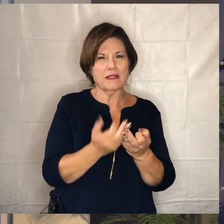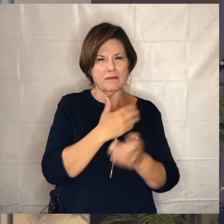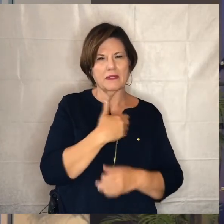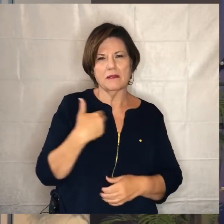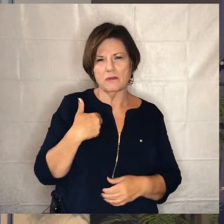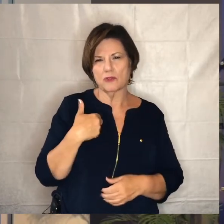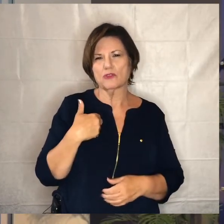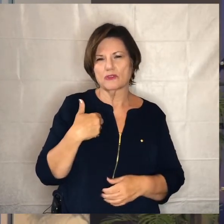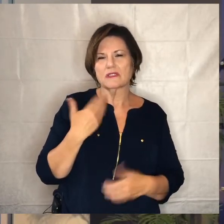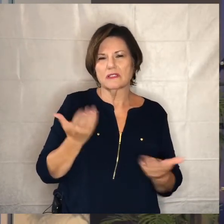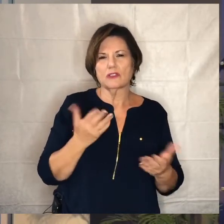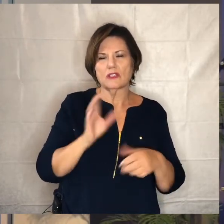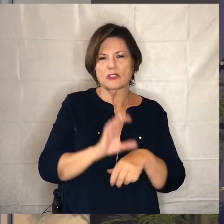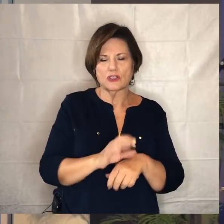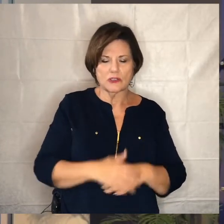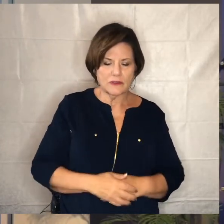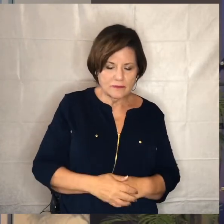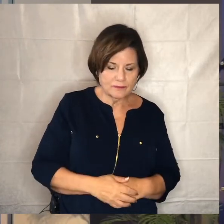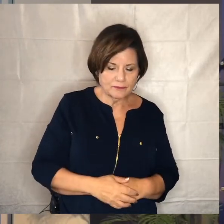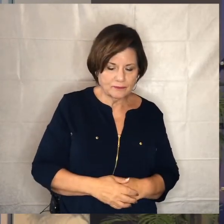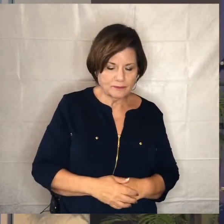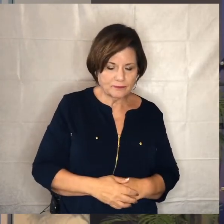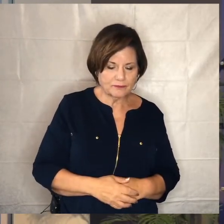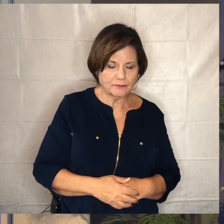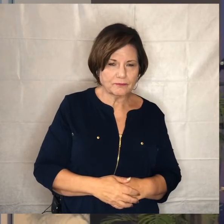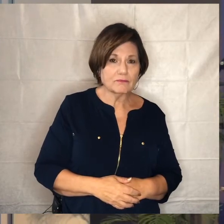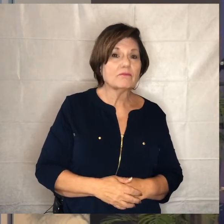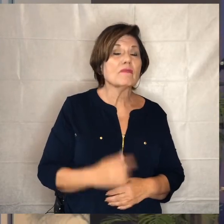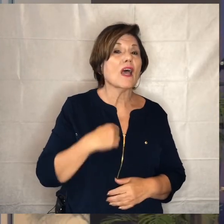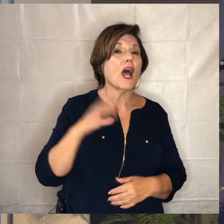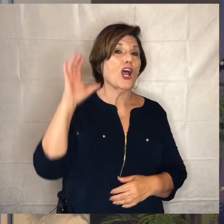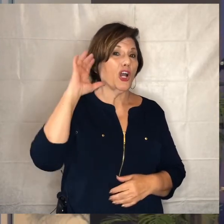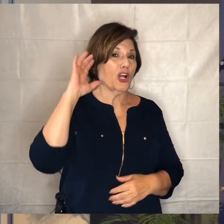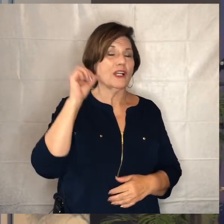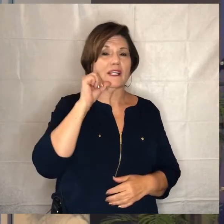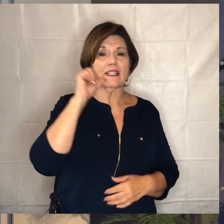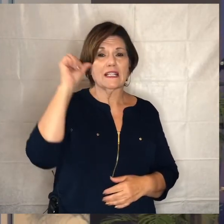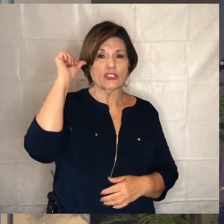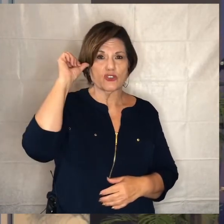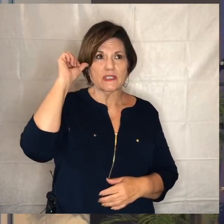label that if you will i heard uh yesterday on a particular